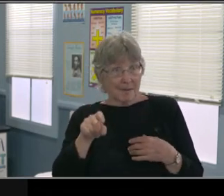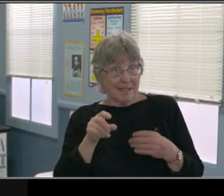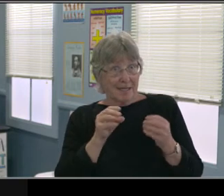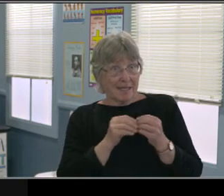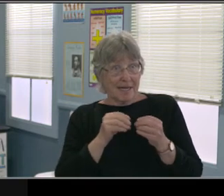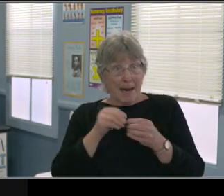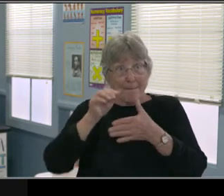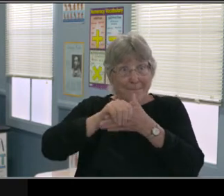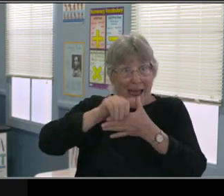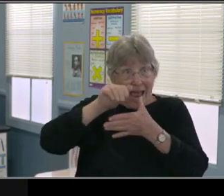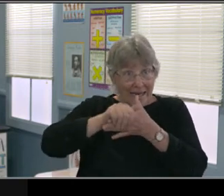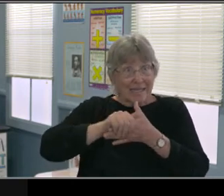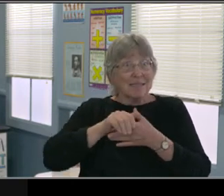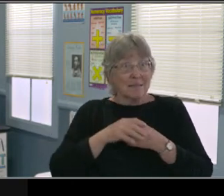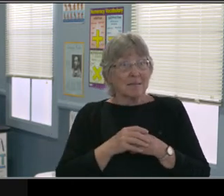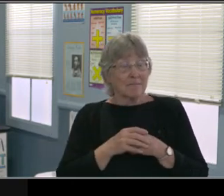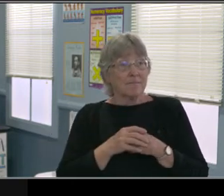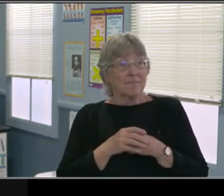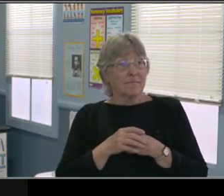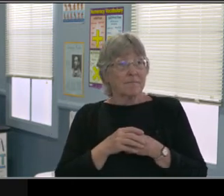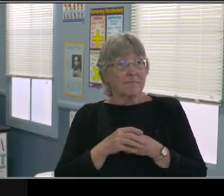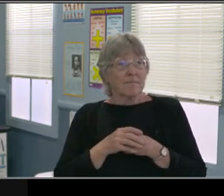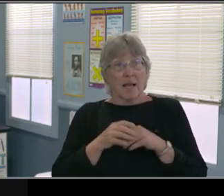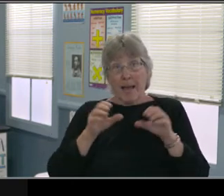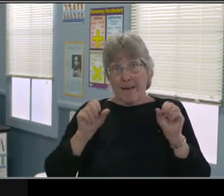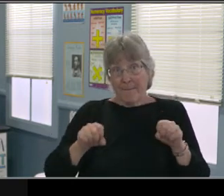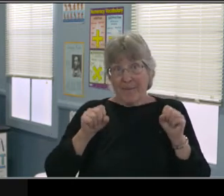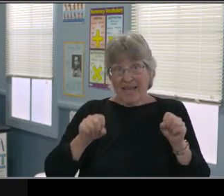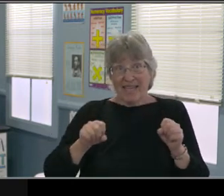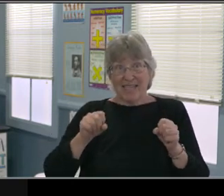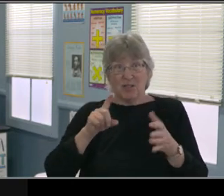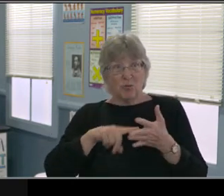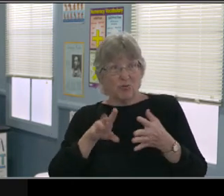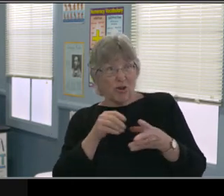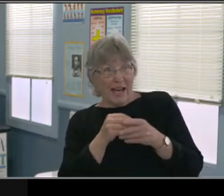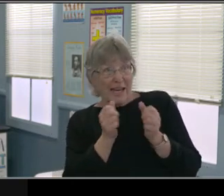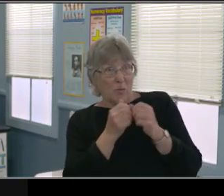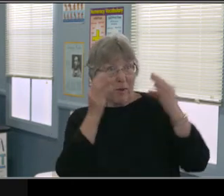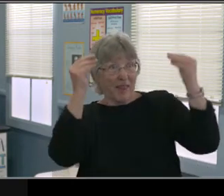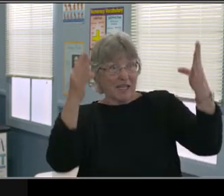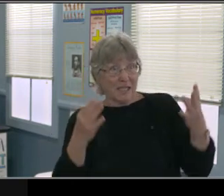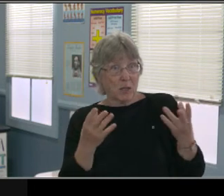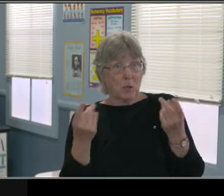And we still wanna make sure that we get the same rigor that the general ed students have,